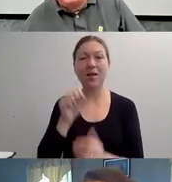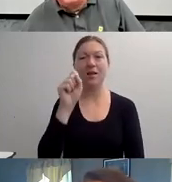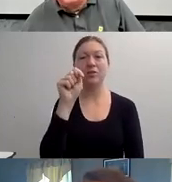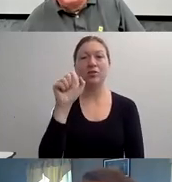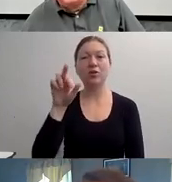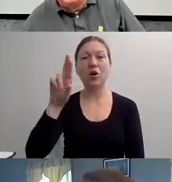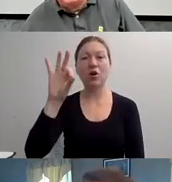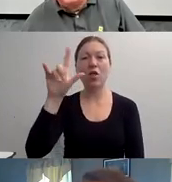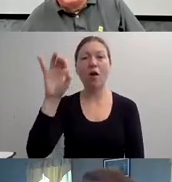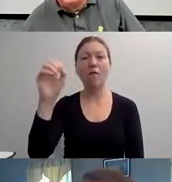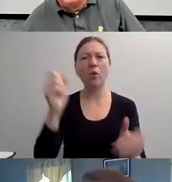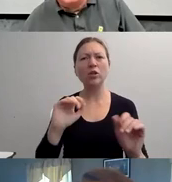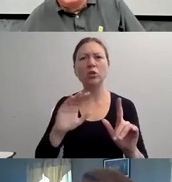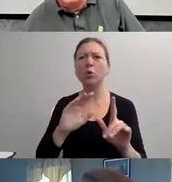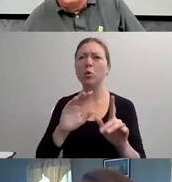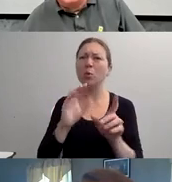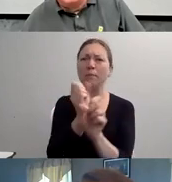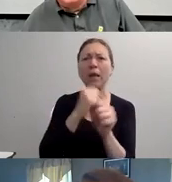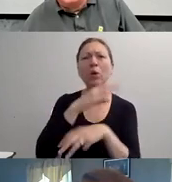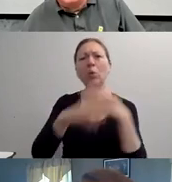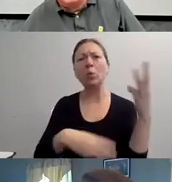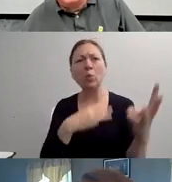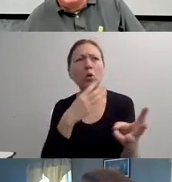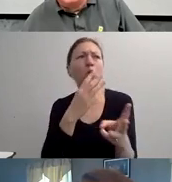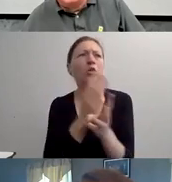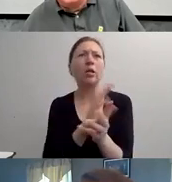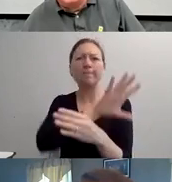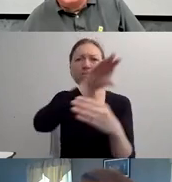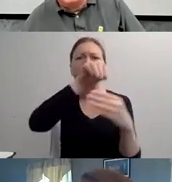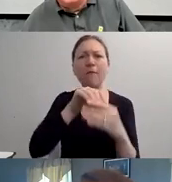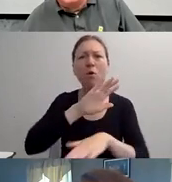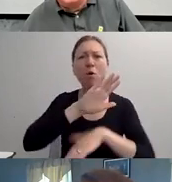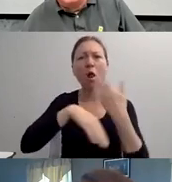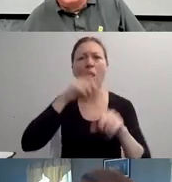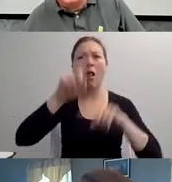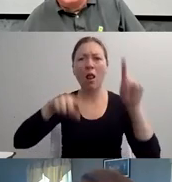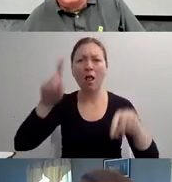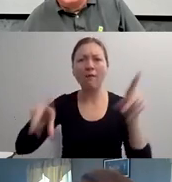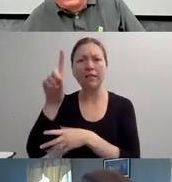"LORI IS A BOARD MEMBER OF THE ASSOCIATION OF FUNDRAISING PROFESSIONALS, LEADERSHIP ST.